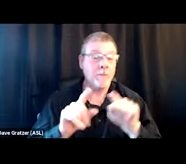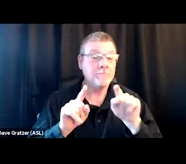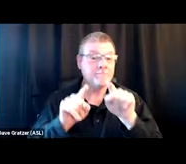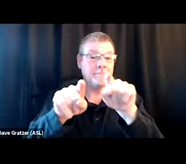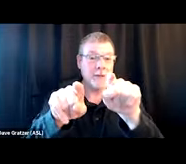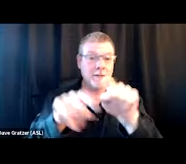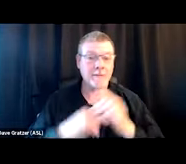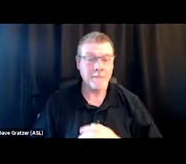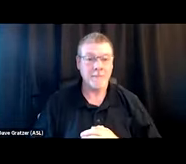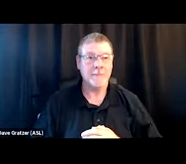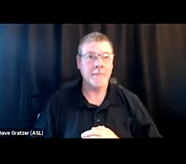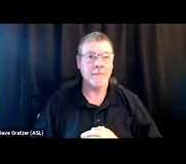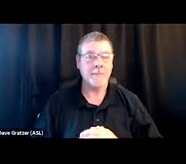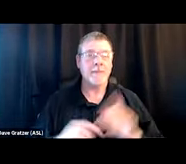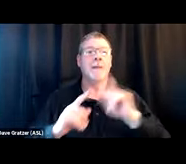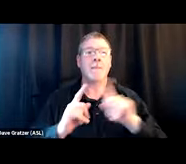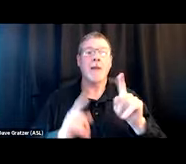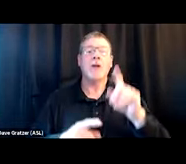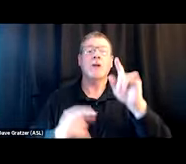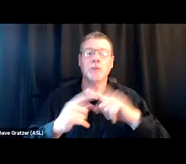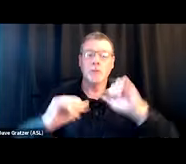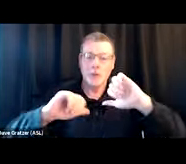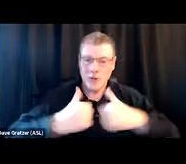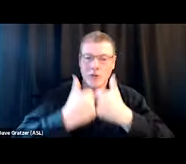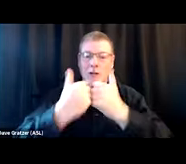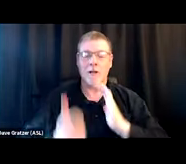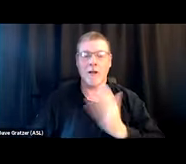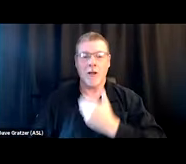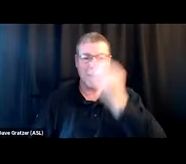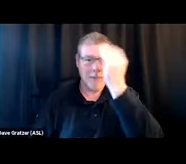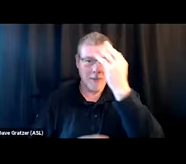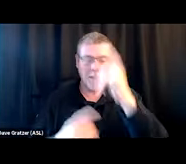But this, again, is a bit of a thought exercise just to challenge our thinking about what harm reduction is,